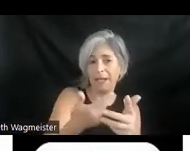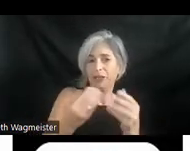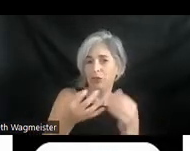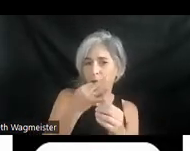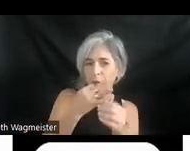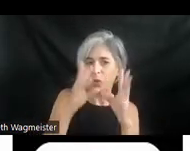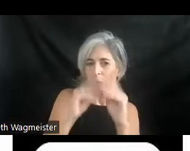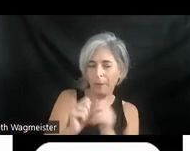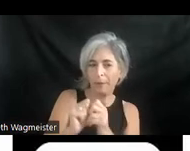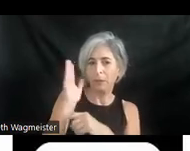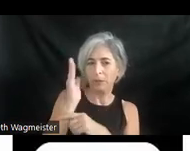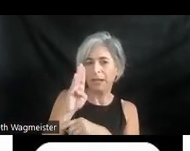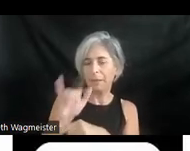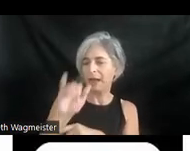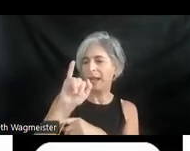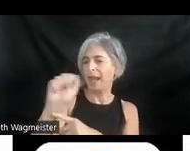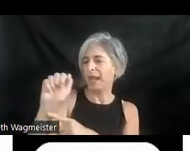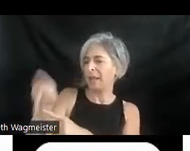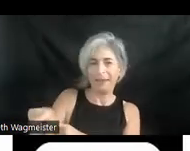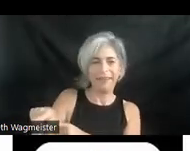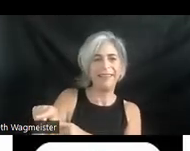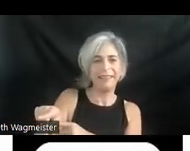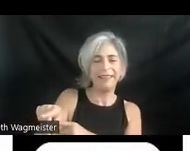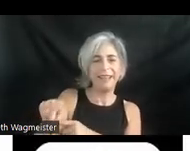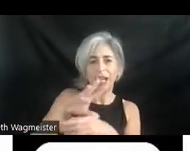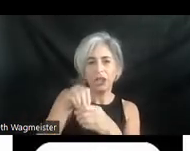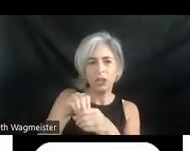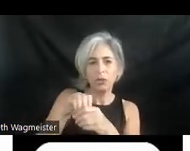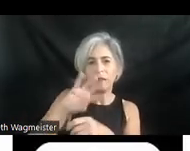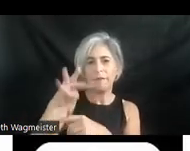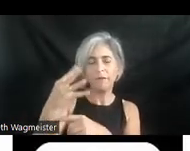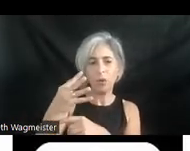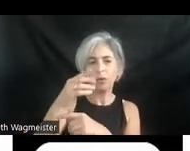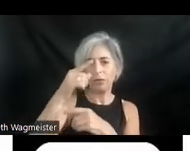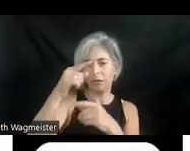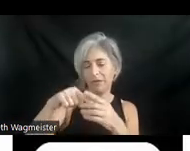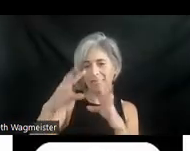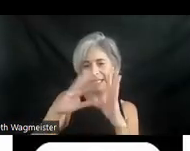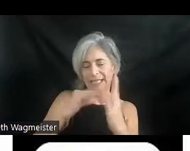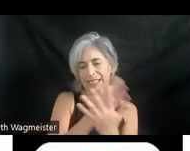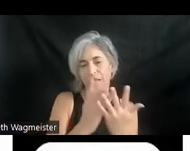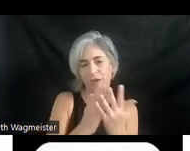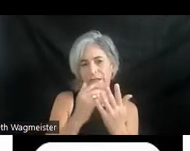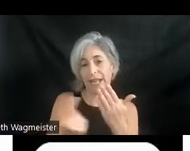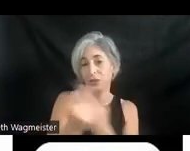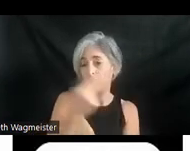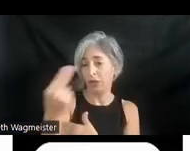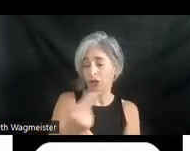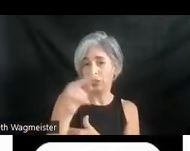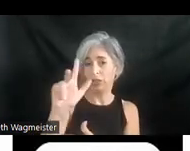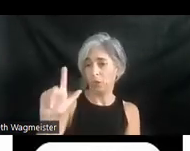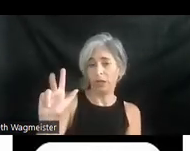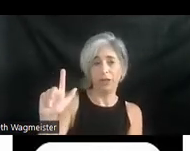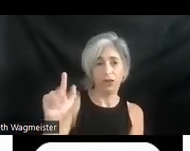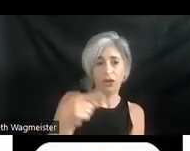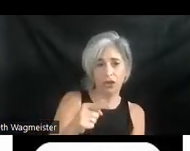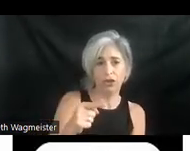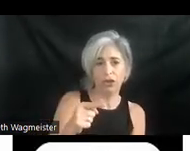presented by IAAP include the fourth in this series next Thursday, the 23rd, Accessibility